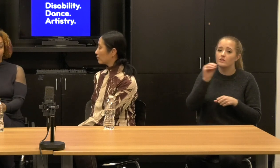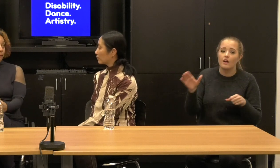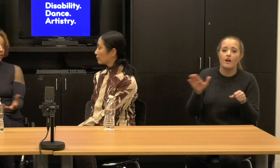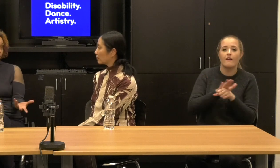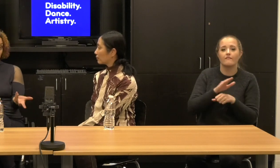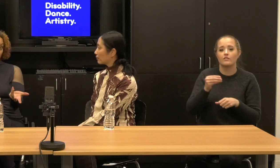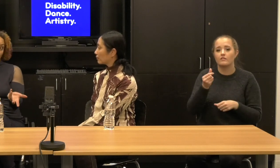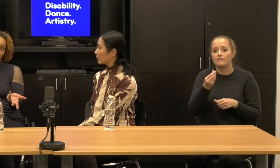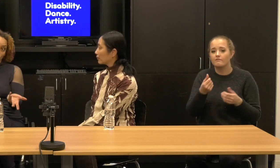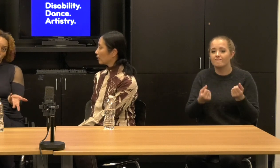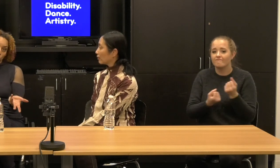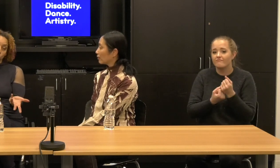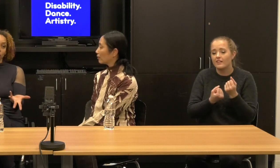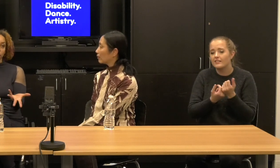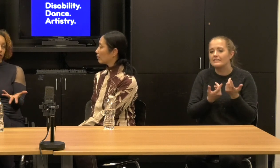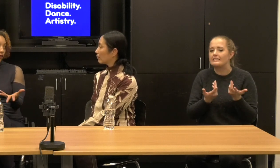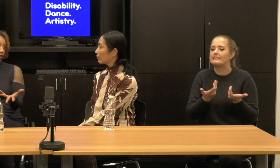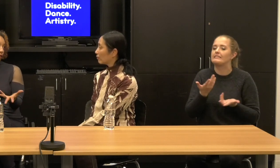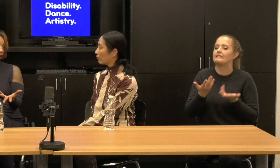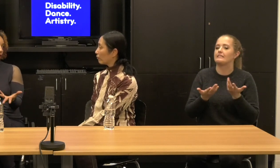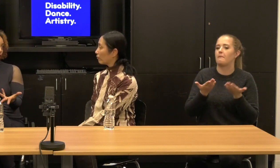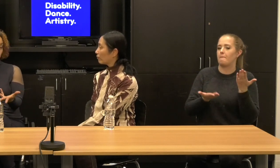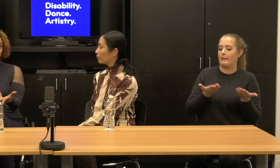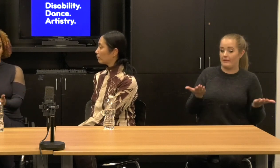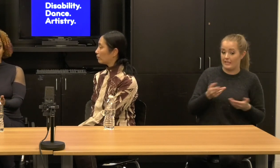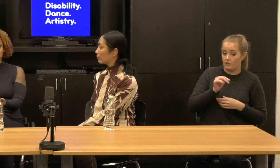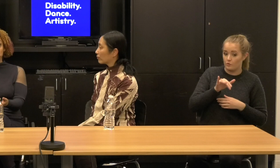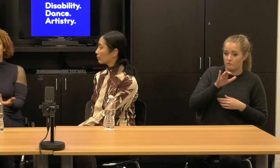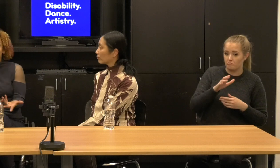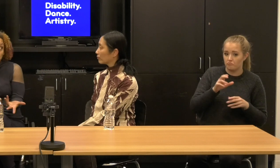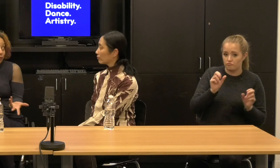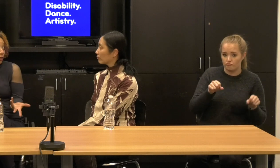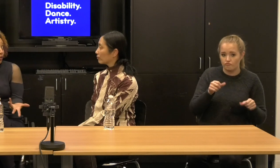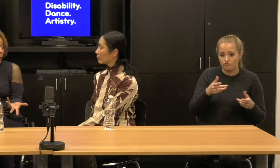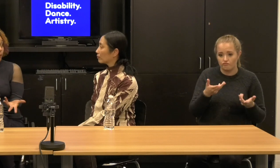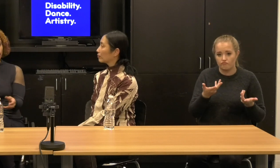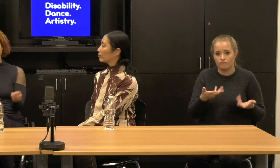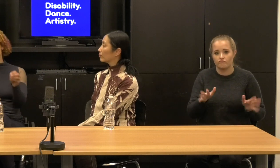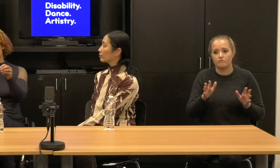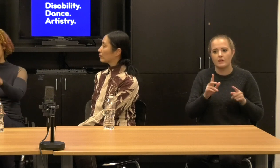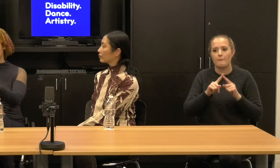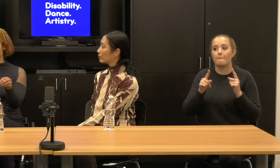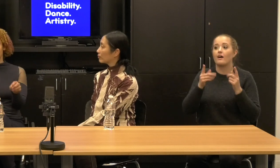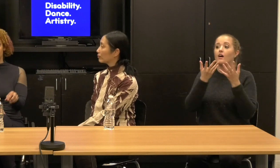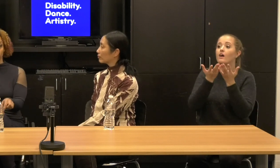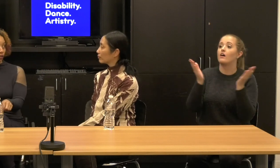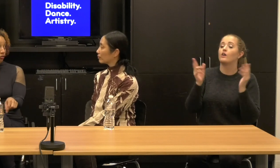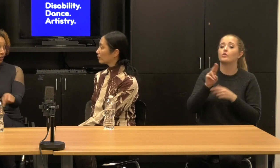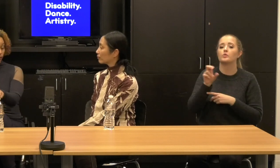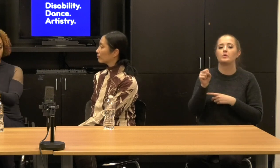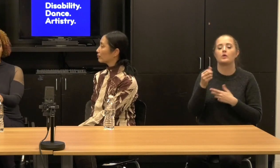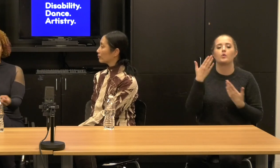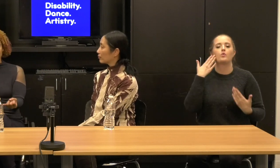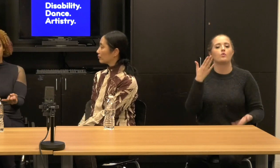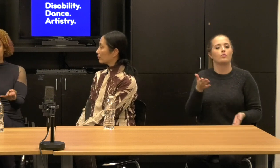It might be sufficiently funded in New York, will it be sufficiently funded nationwide? Don't know, but we need education level.